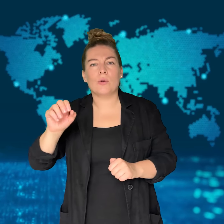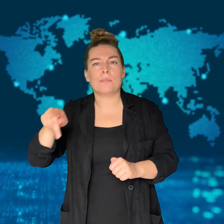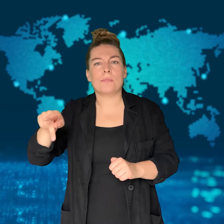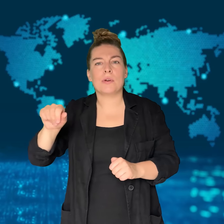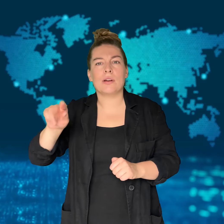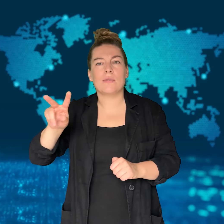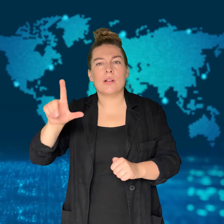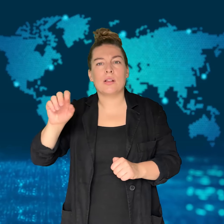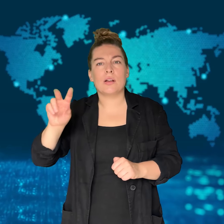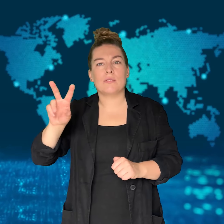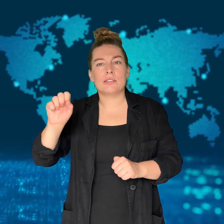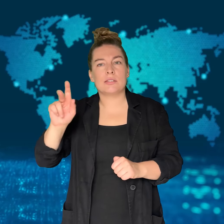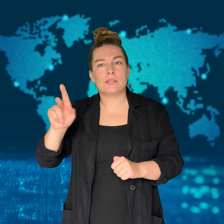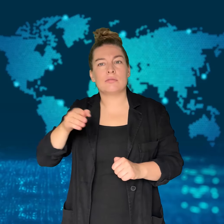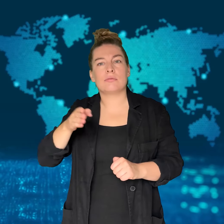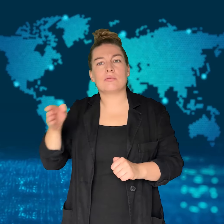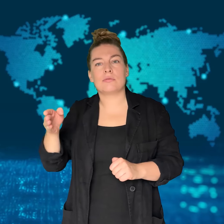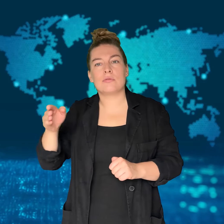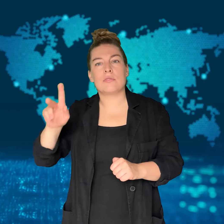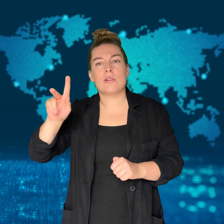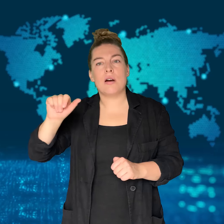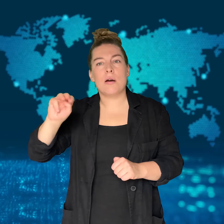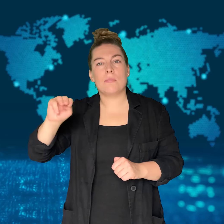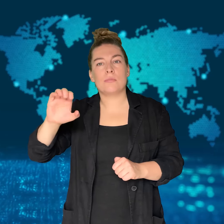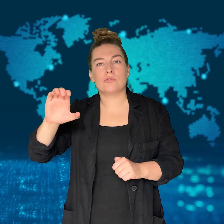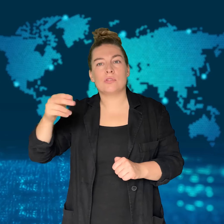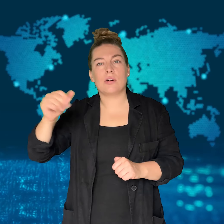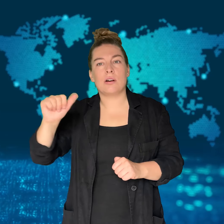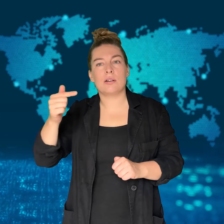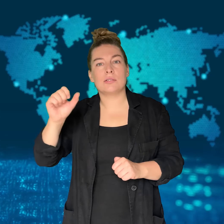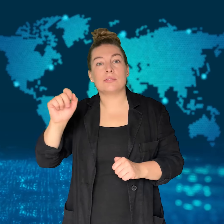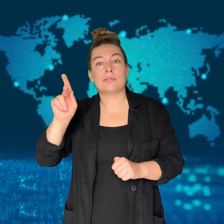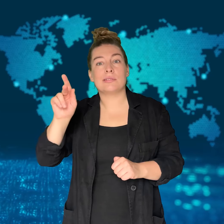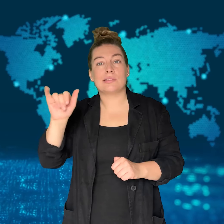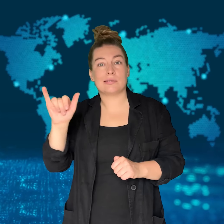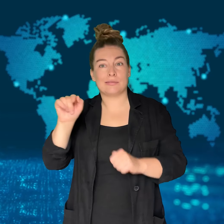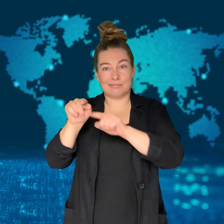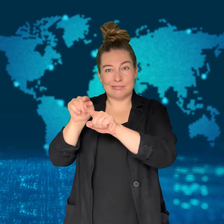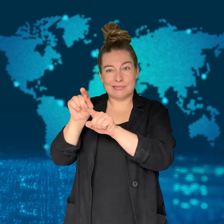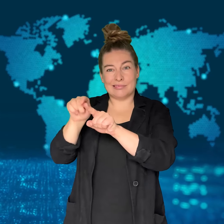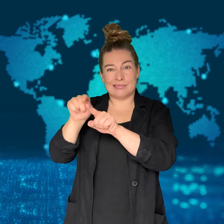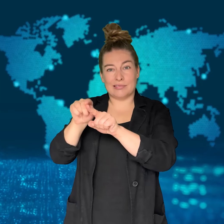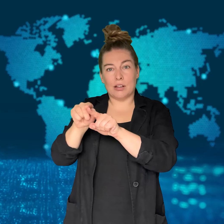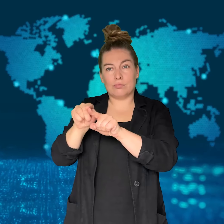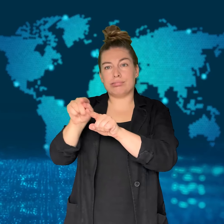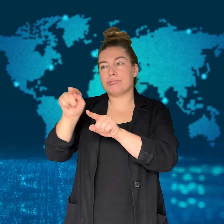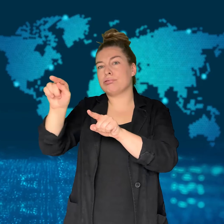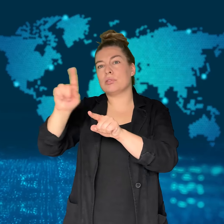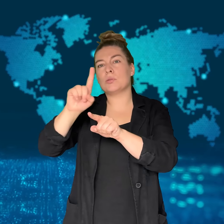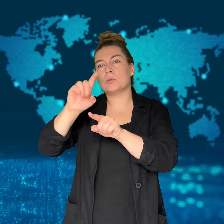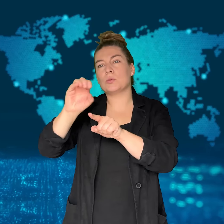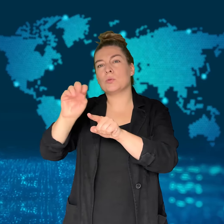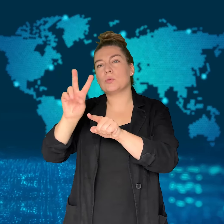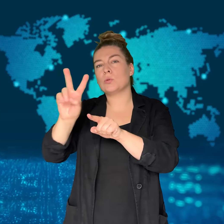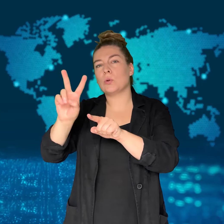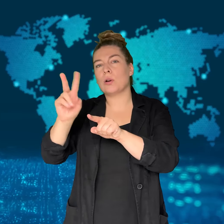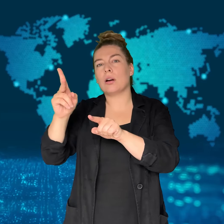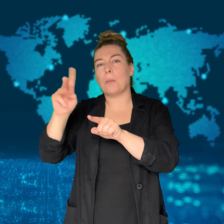The quake's epicenter was around 102 kilometers from Petropavlovsk-Kamchatsky.